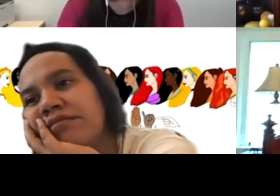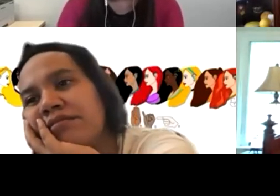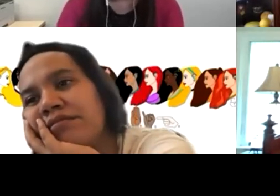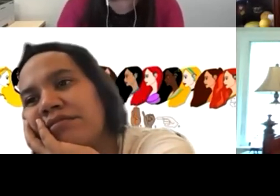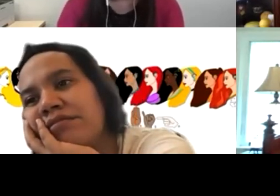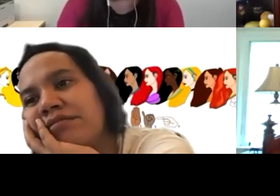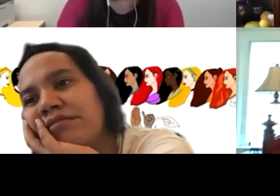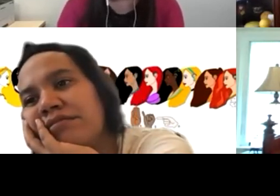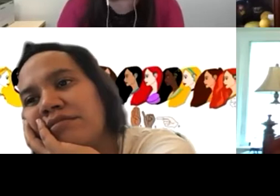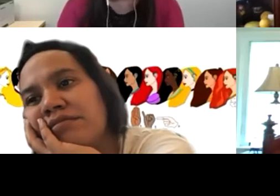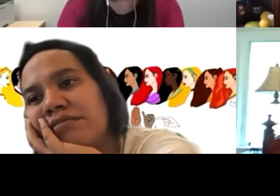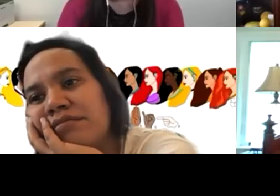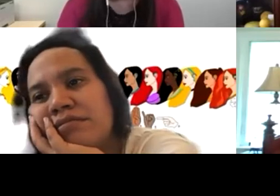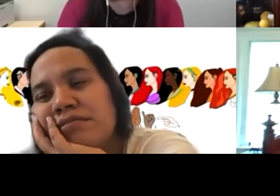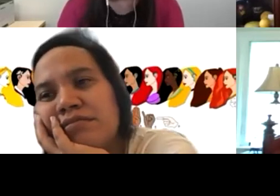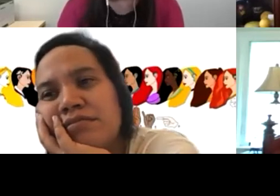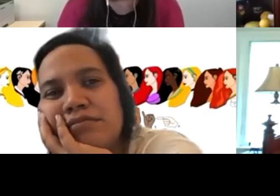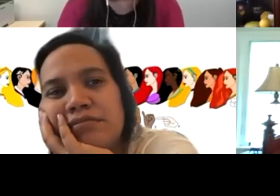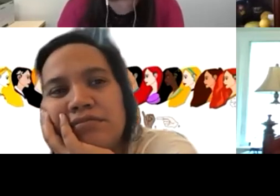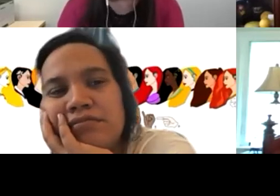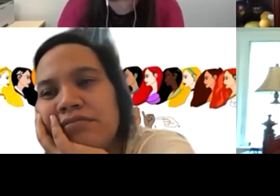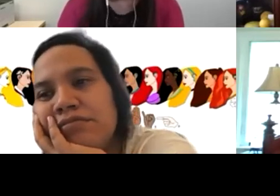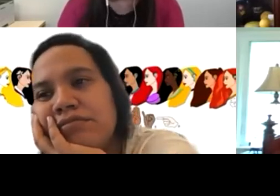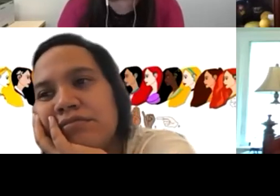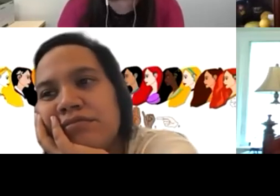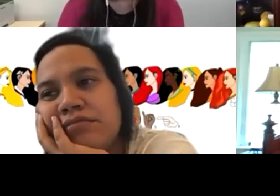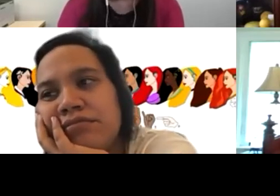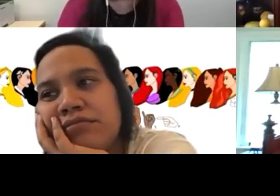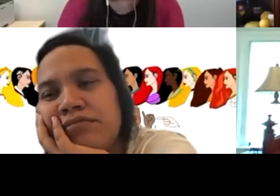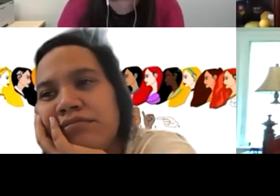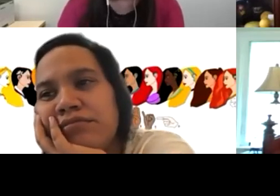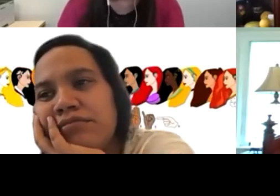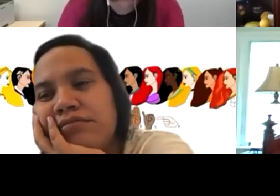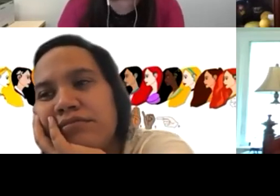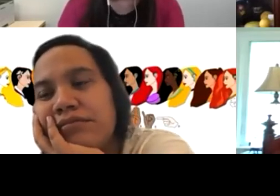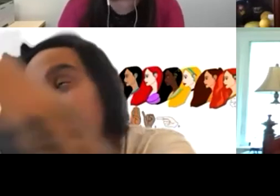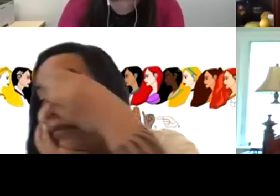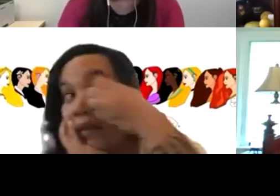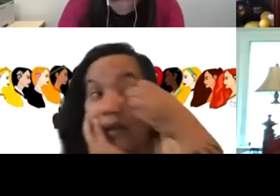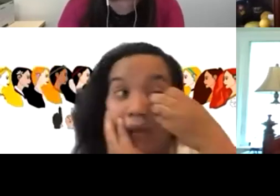the direction we're trying to go in with early intervention, but I think it's also sometimes